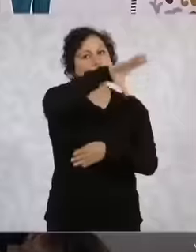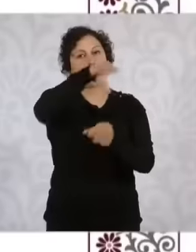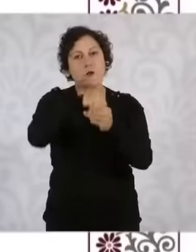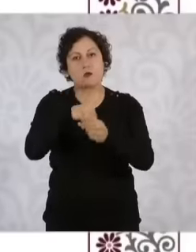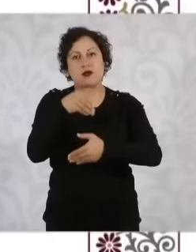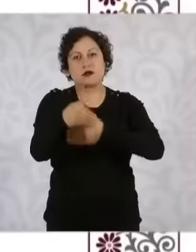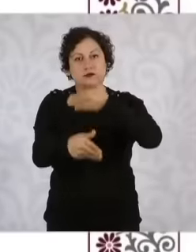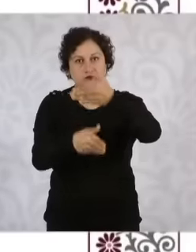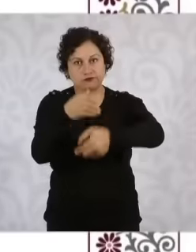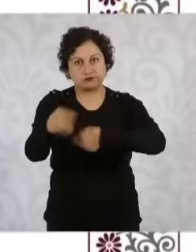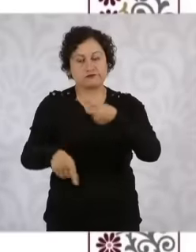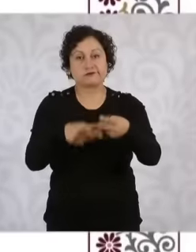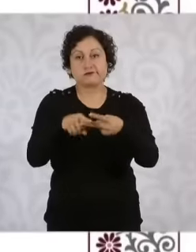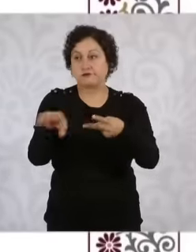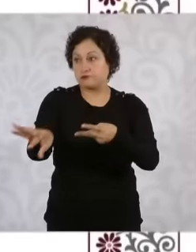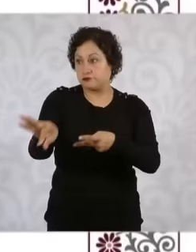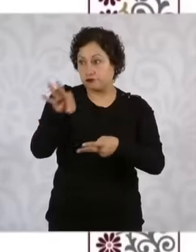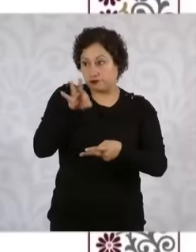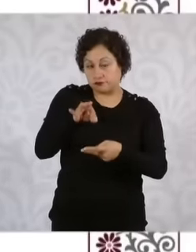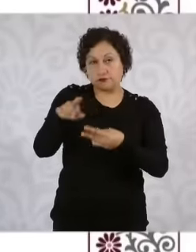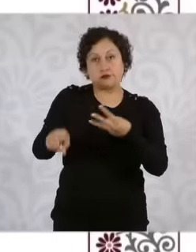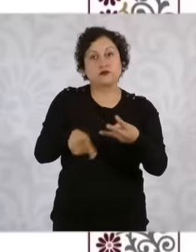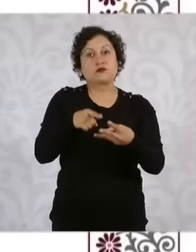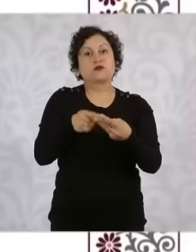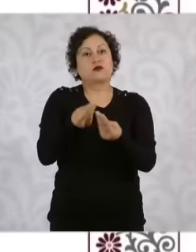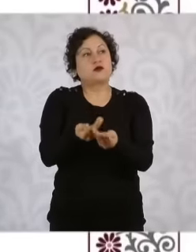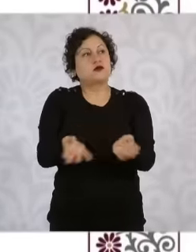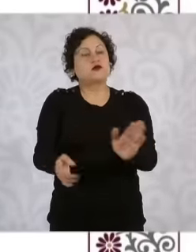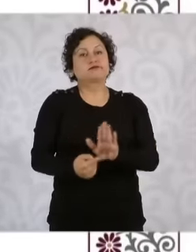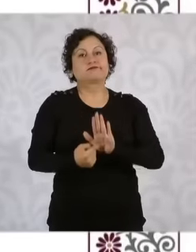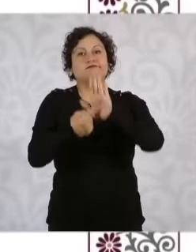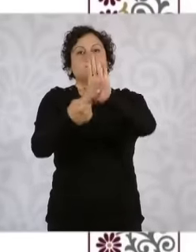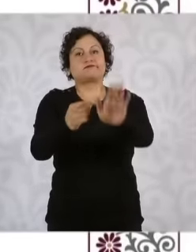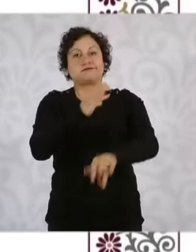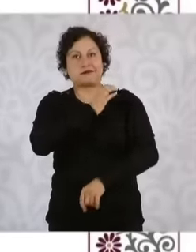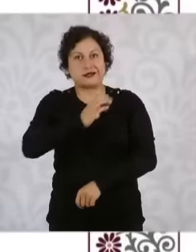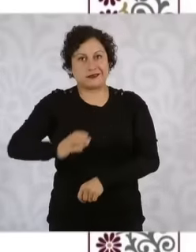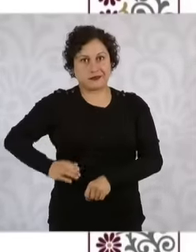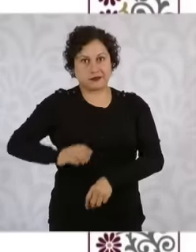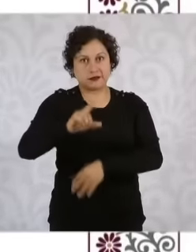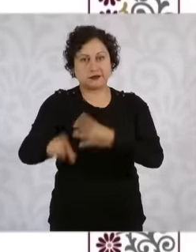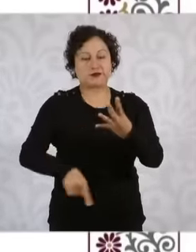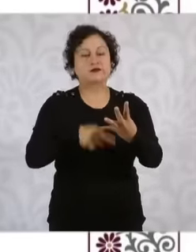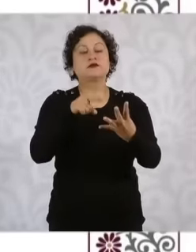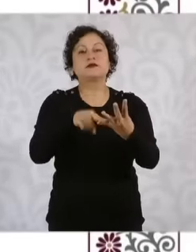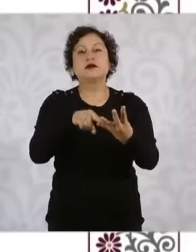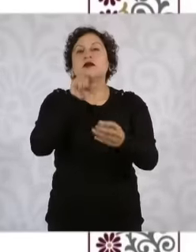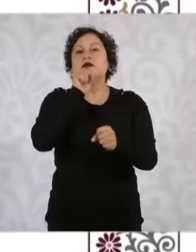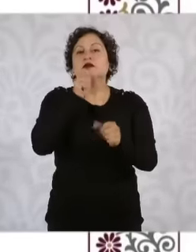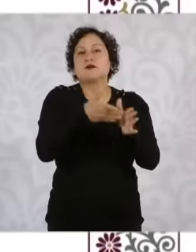the call and nomination of candidates the election day in a very very